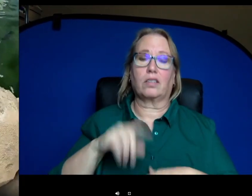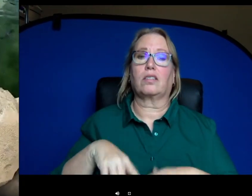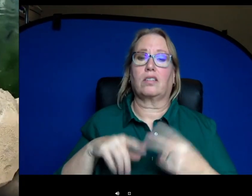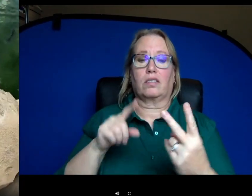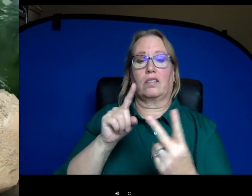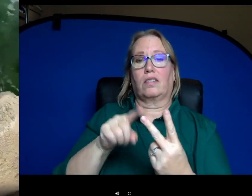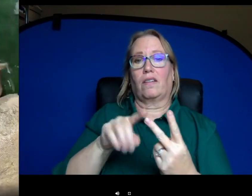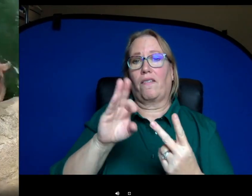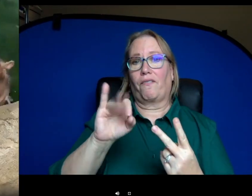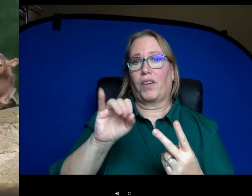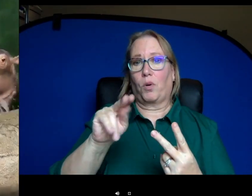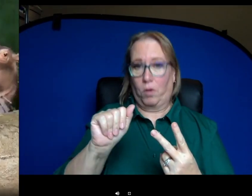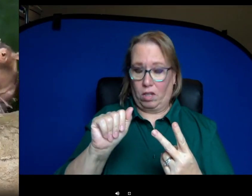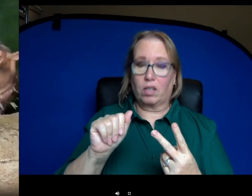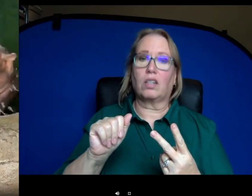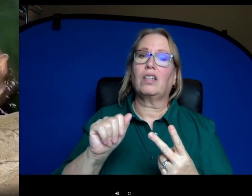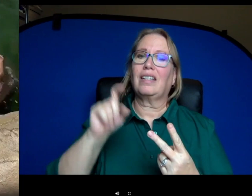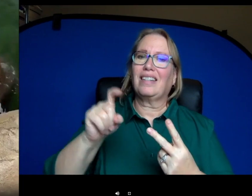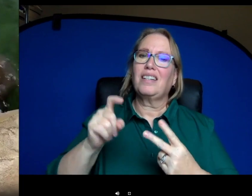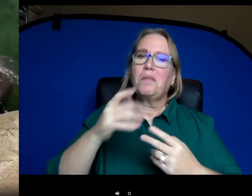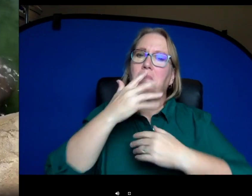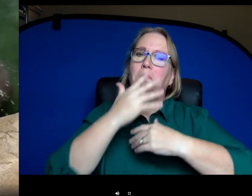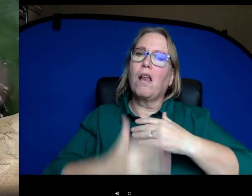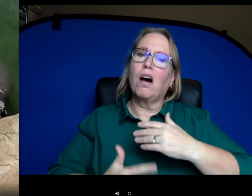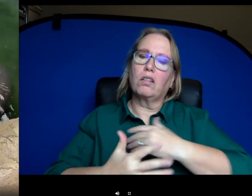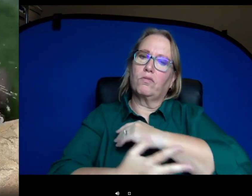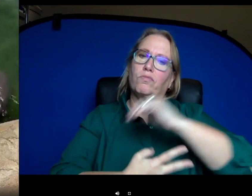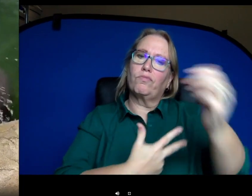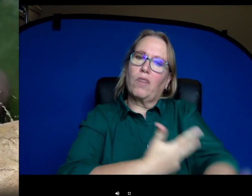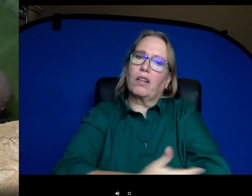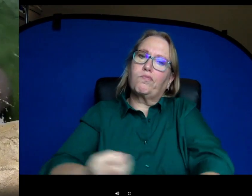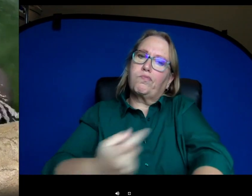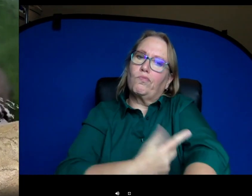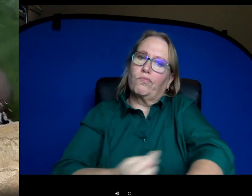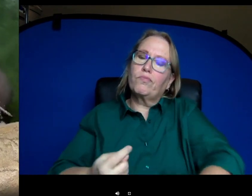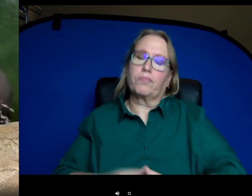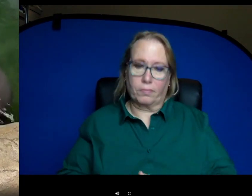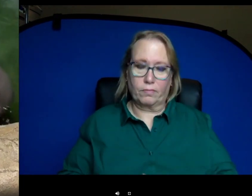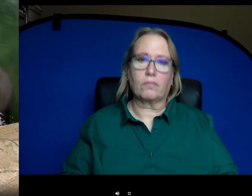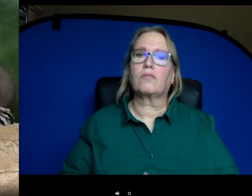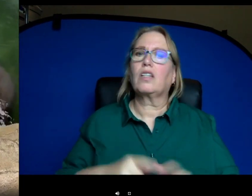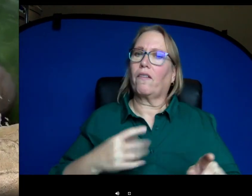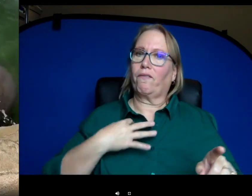voluntary blood draw on Fiona. Which means she's stood in a spot, she was